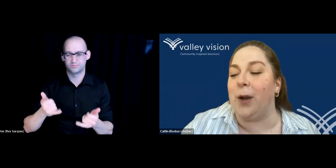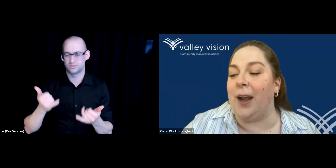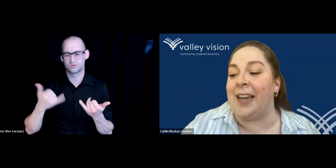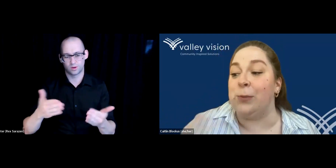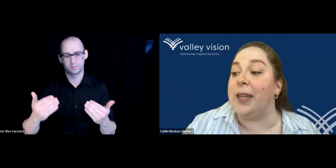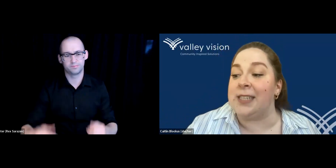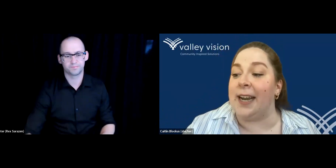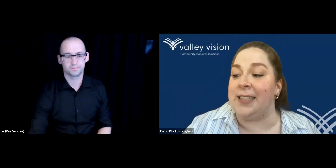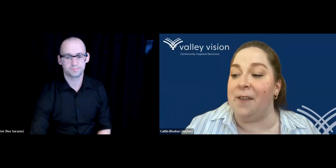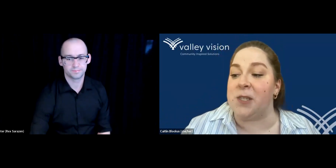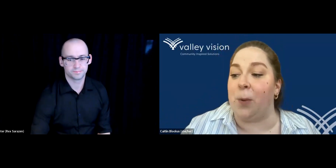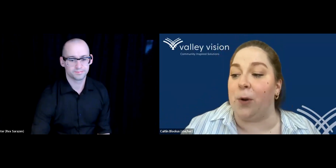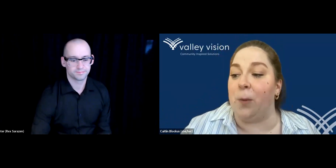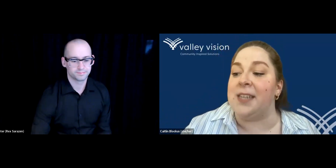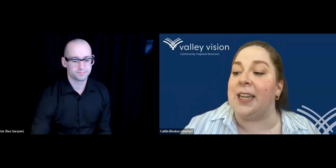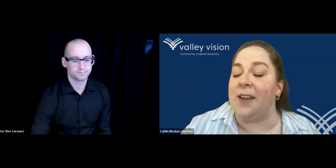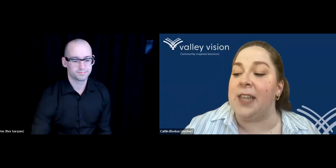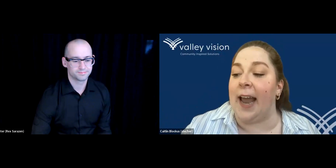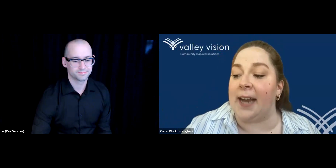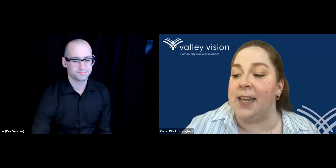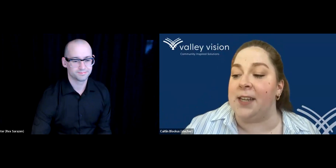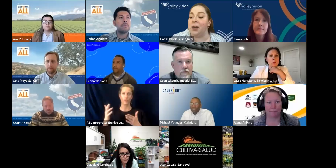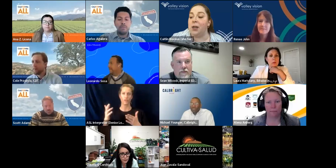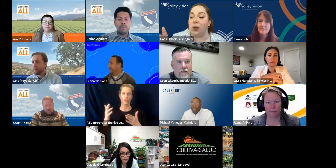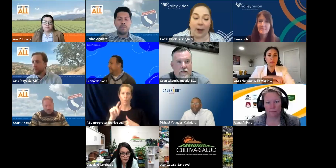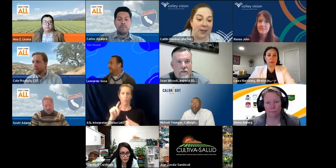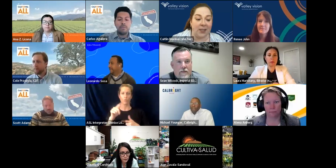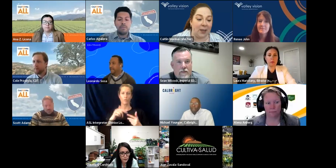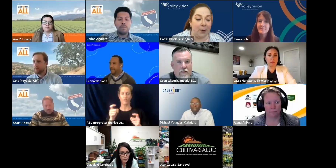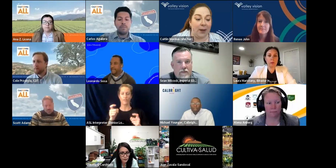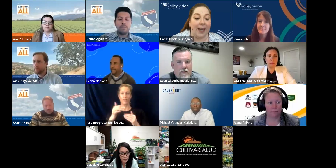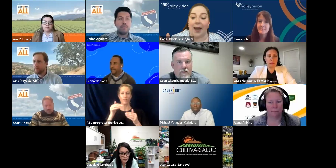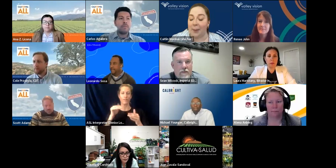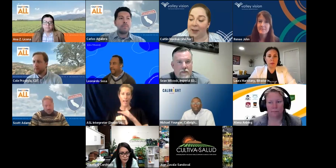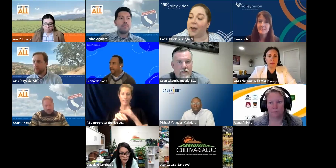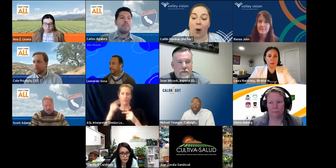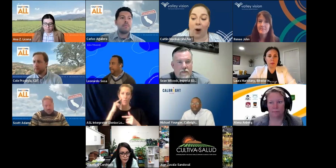But we're really excited to have this portal because it gives that access directly to the community.